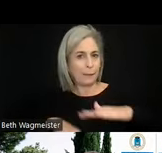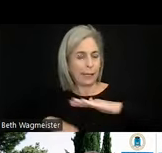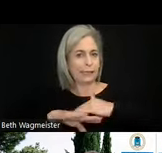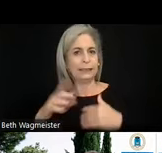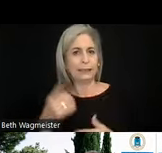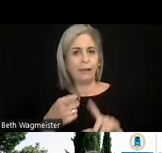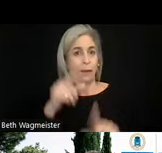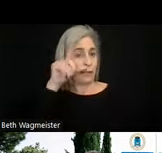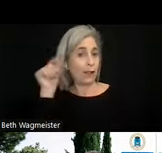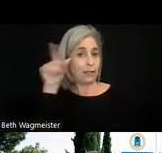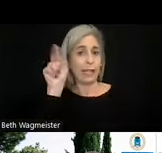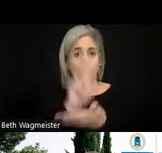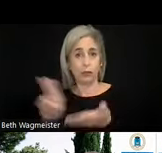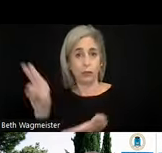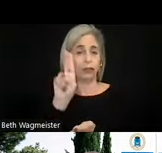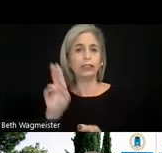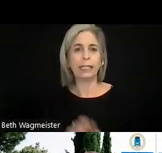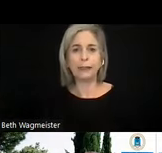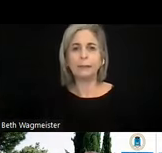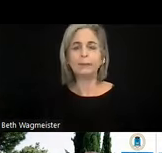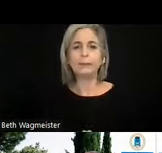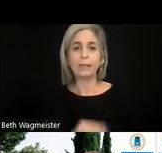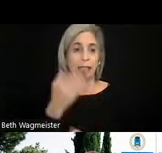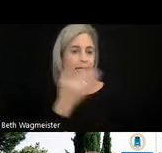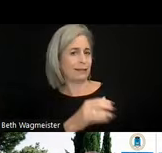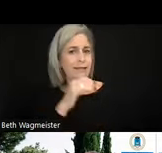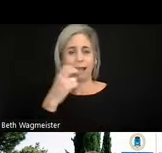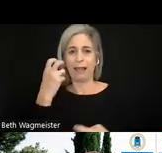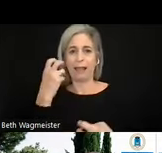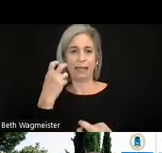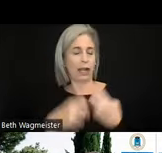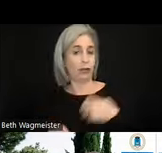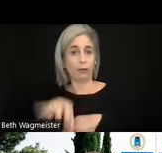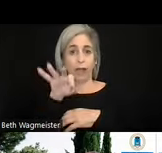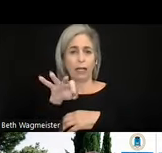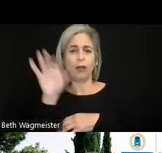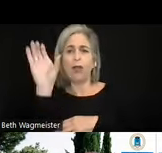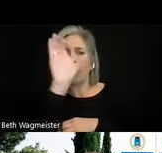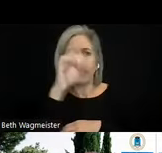the Gallaudet University. It's not difficult to find. Just look for Gallaudet University